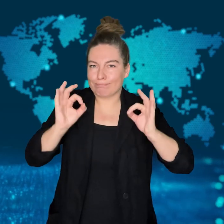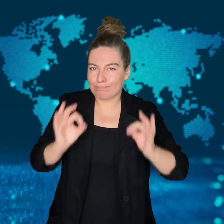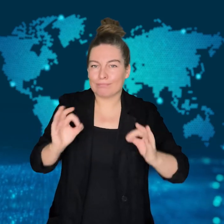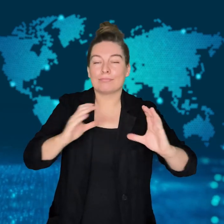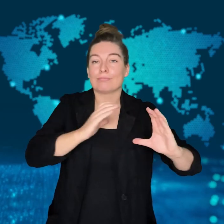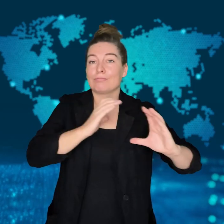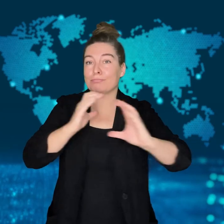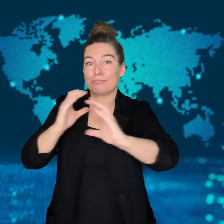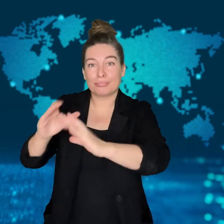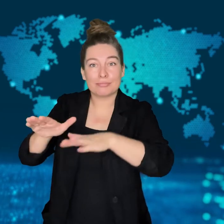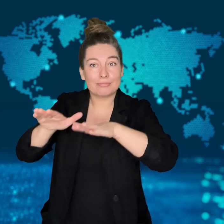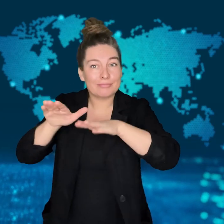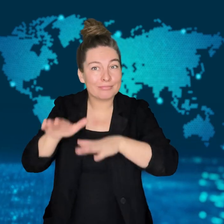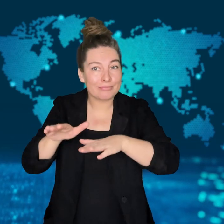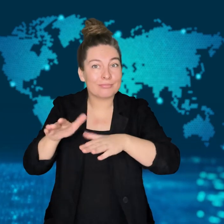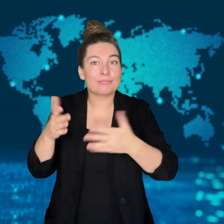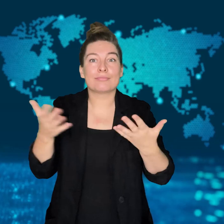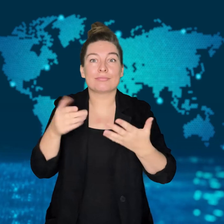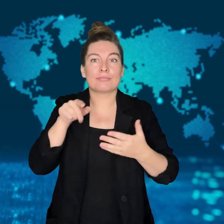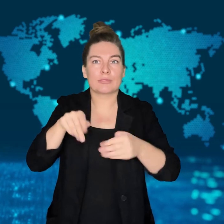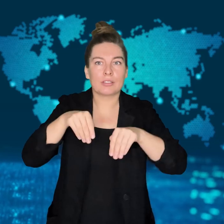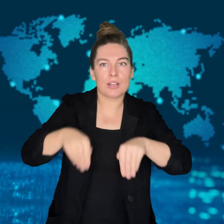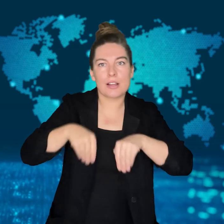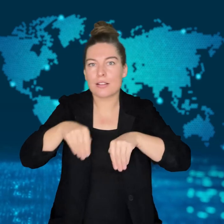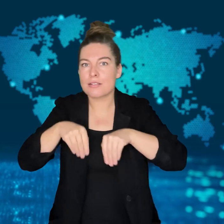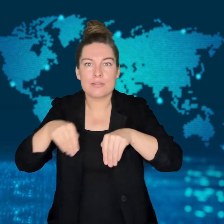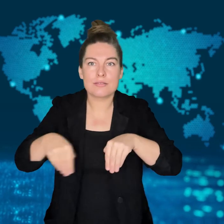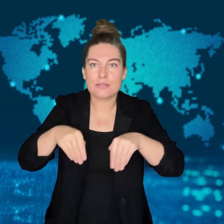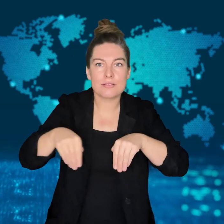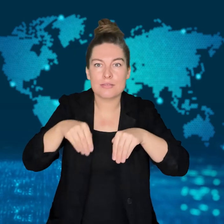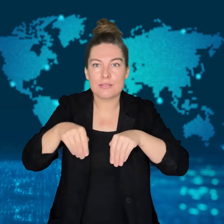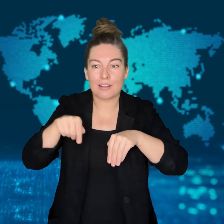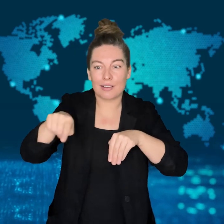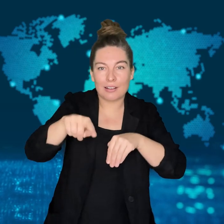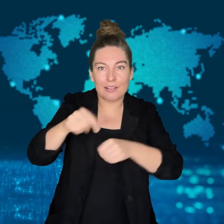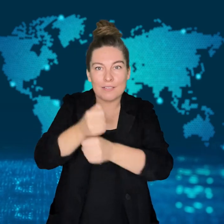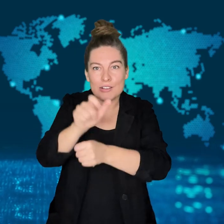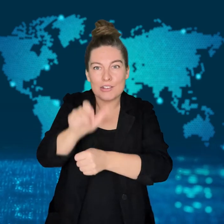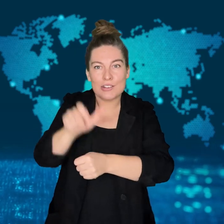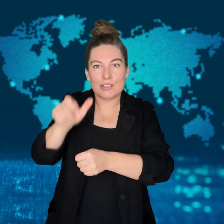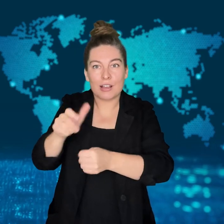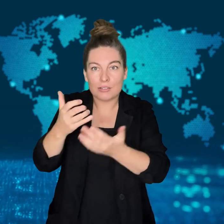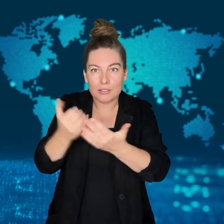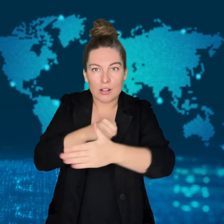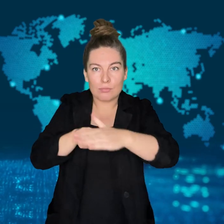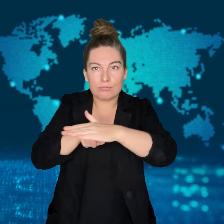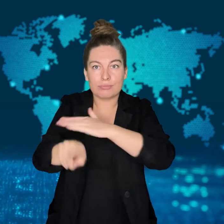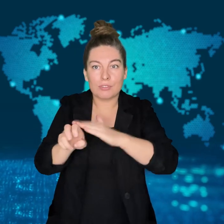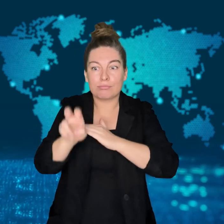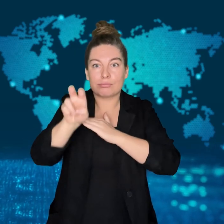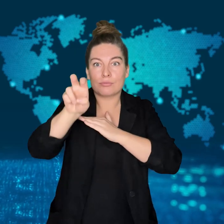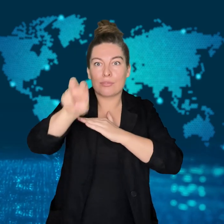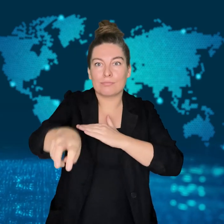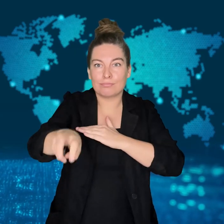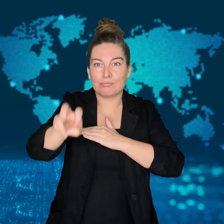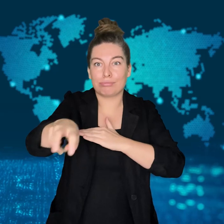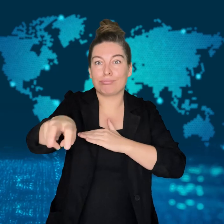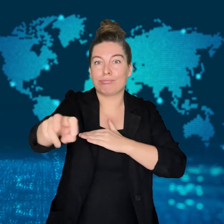when the kangaroo escaped confinement by leaping over its handlers.